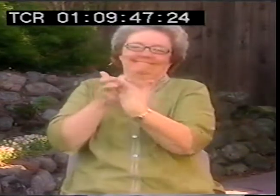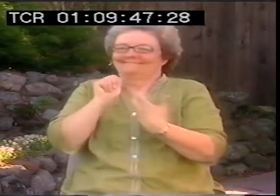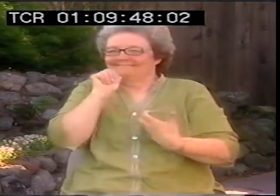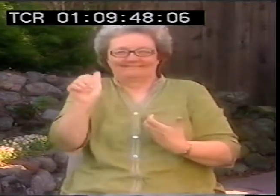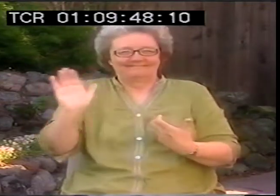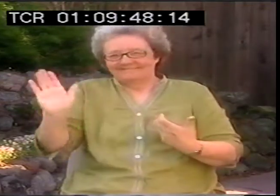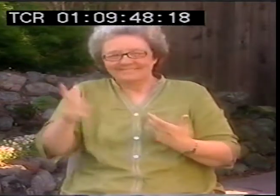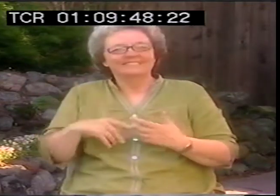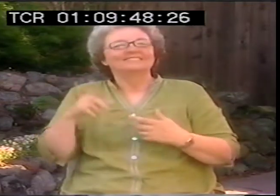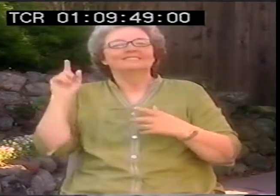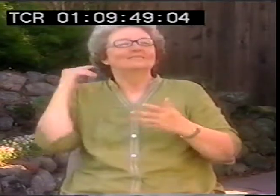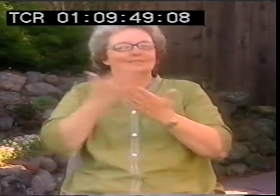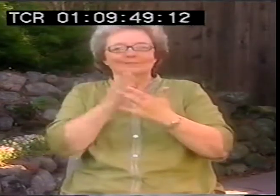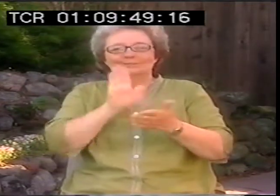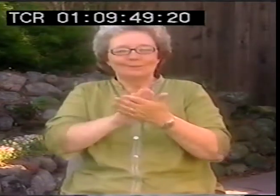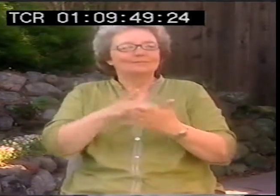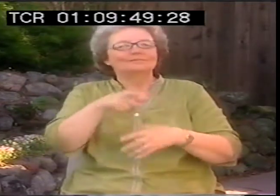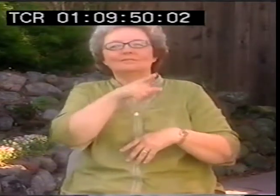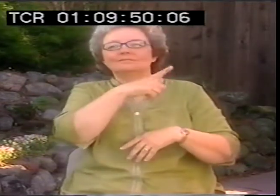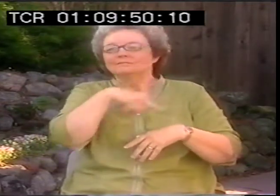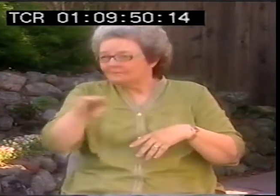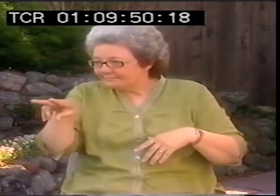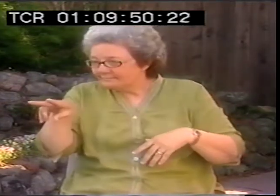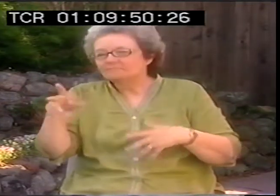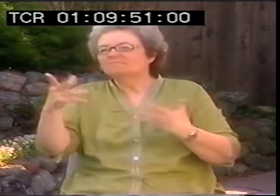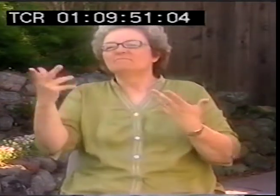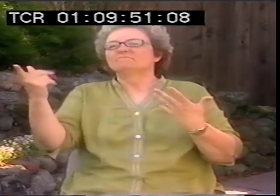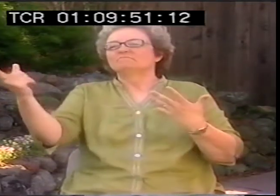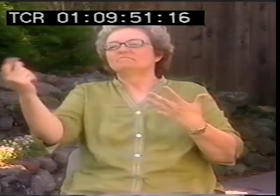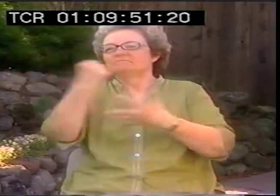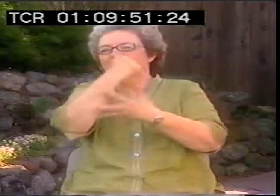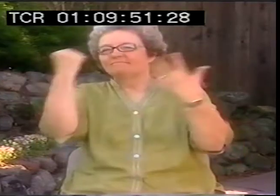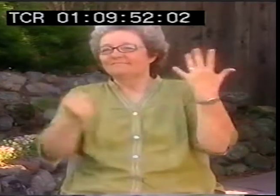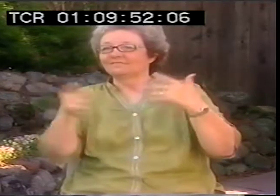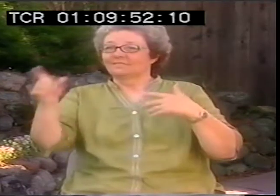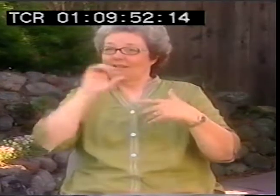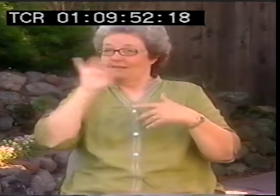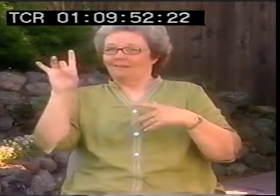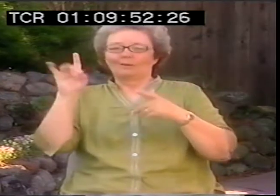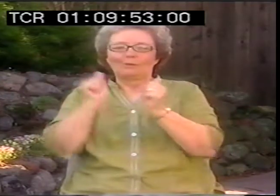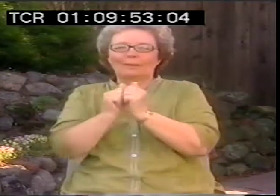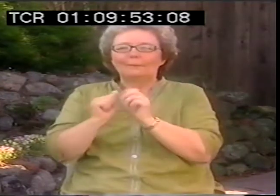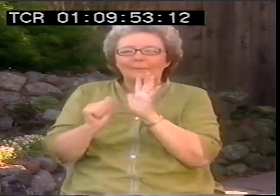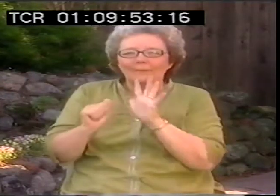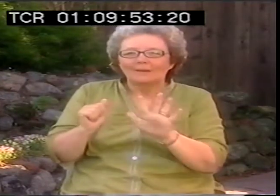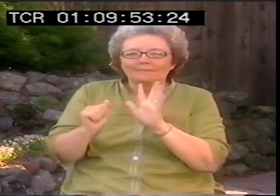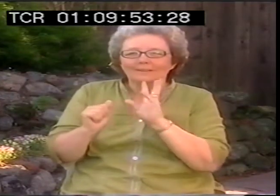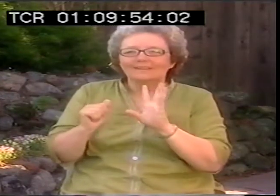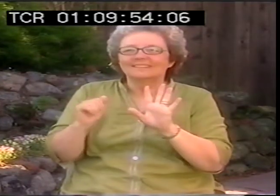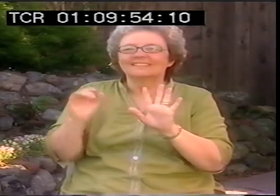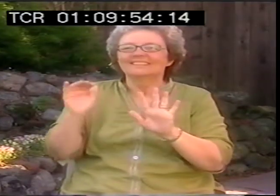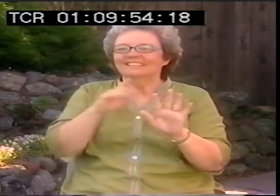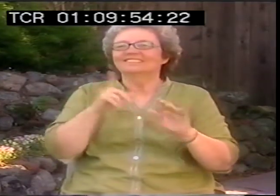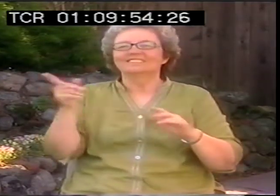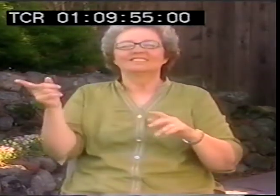was just none of that evidenced at all. That he got there and even though he was eight years old, he was put in with the kindergartners.